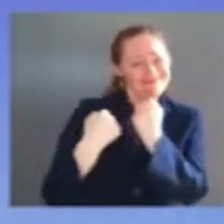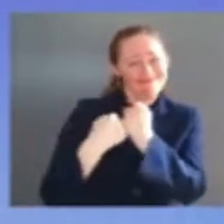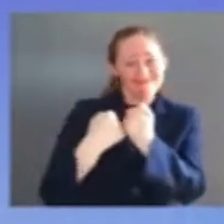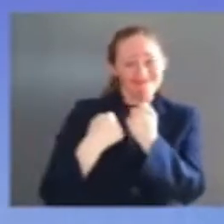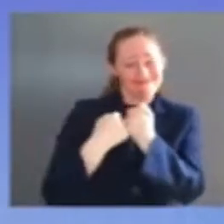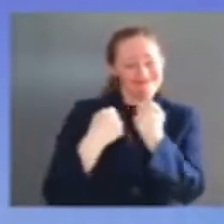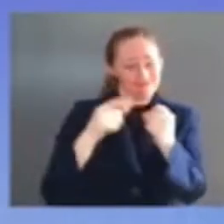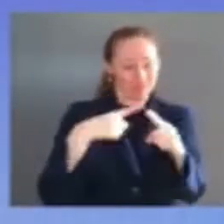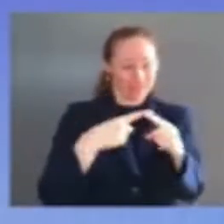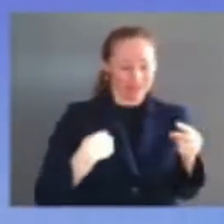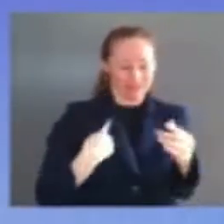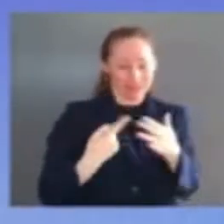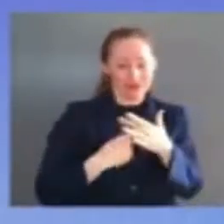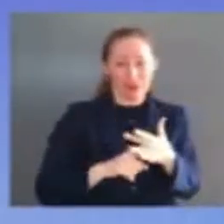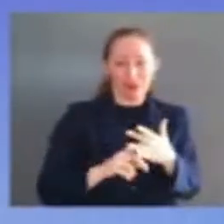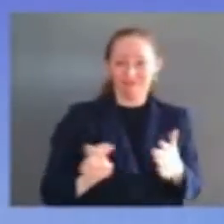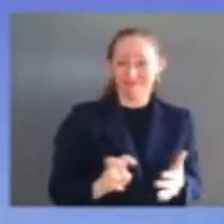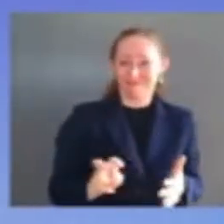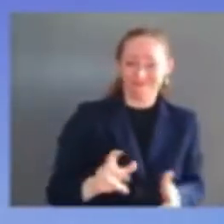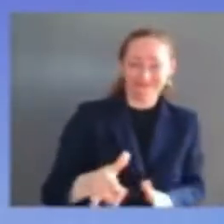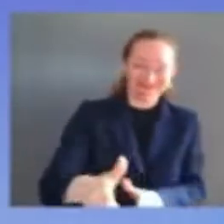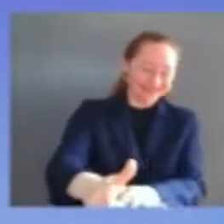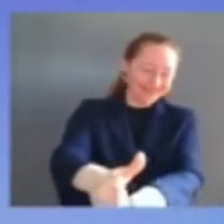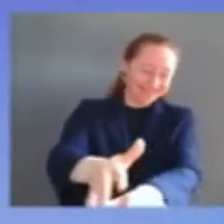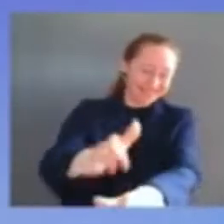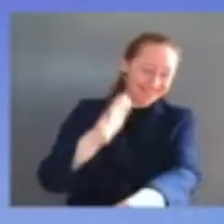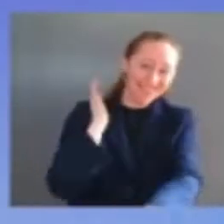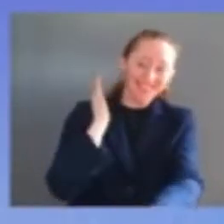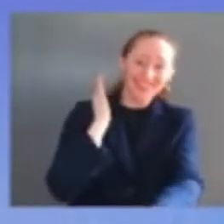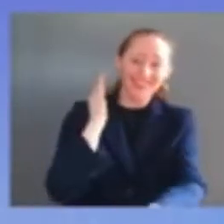has promised not to leave me as we take this last big step